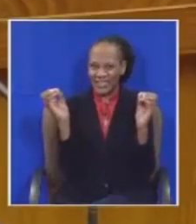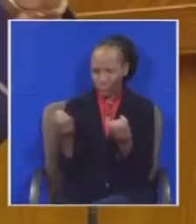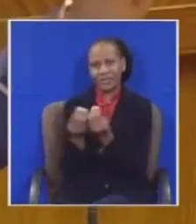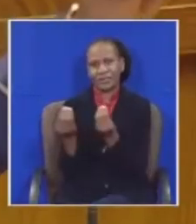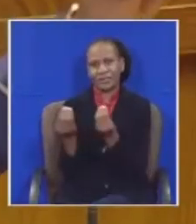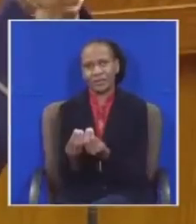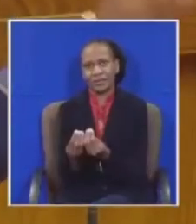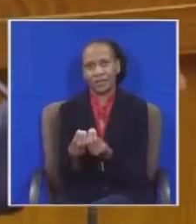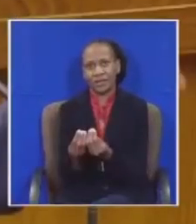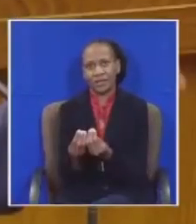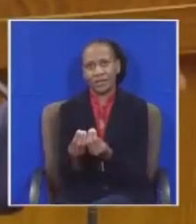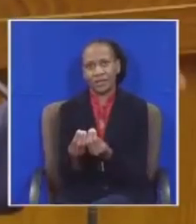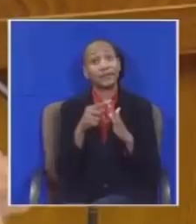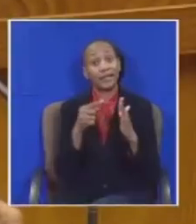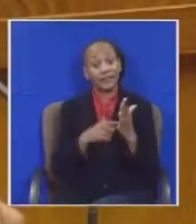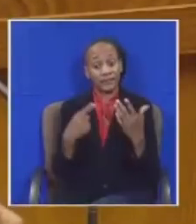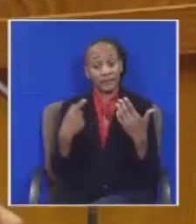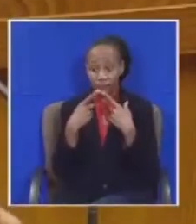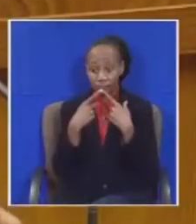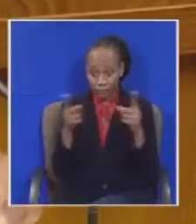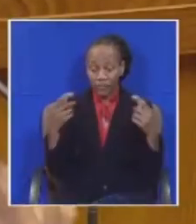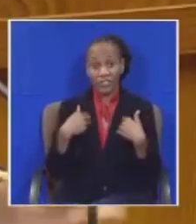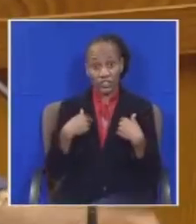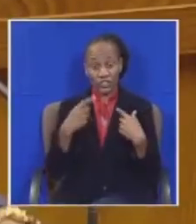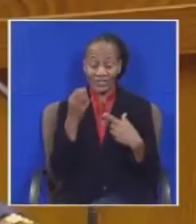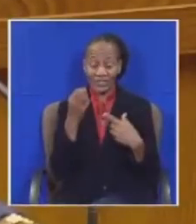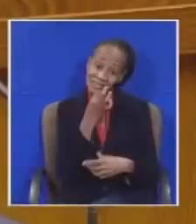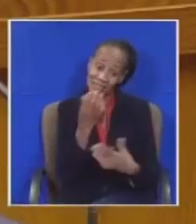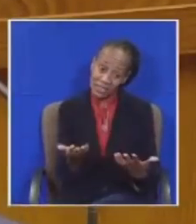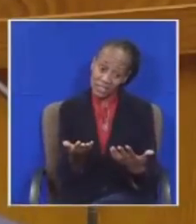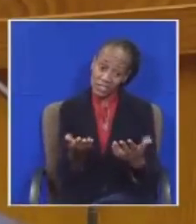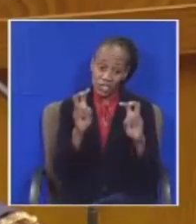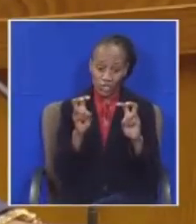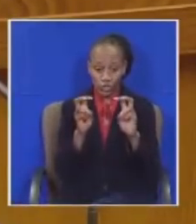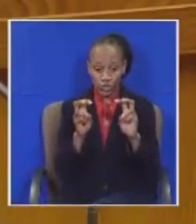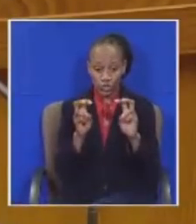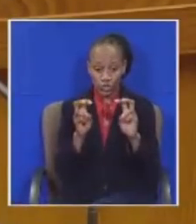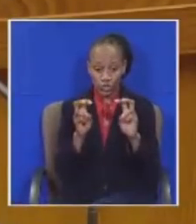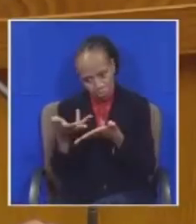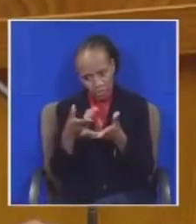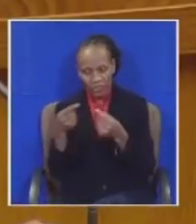review the report isn't that matter was heard and you were waiting for the